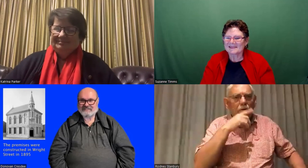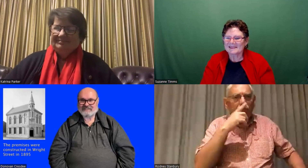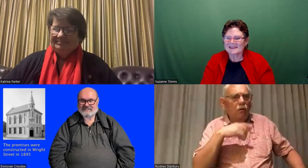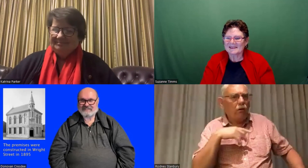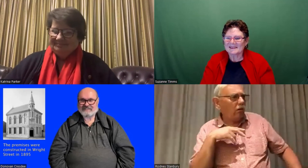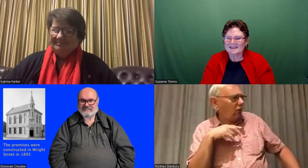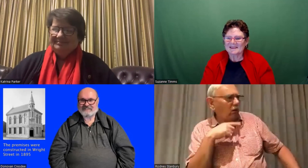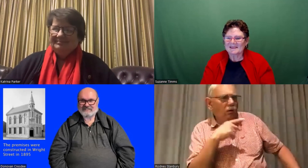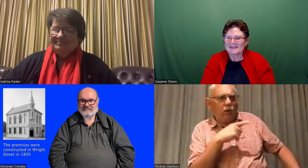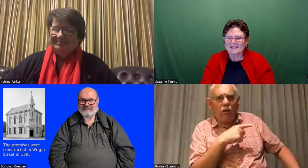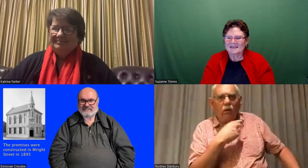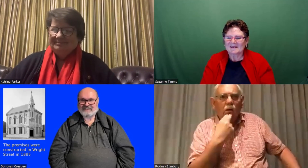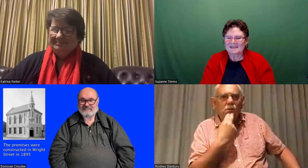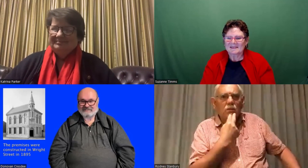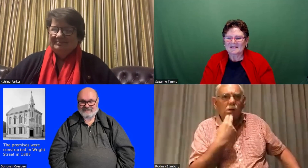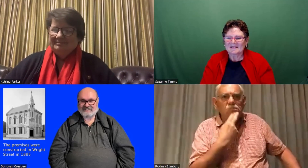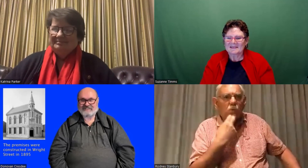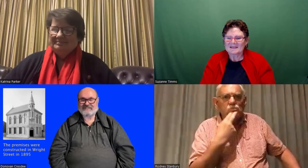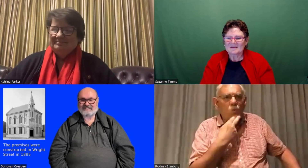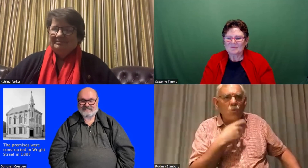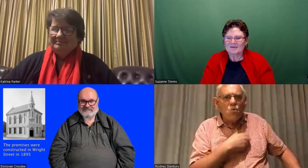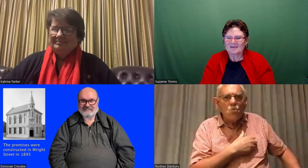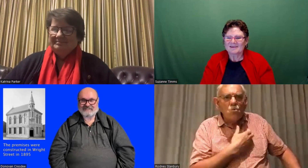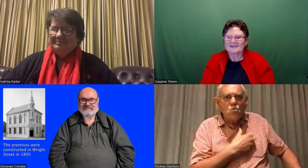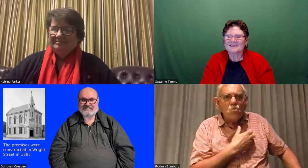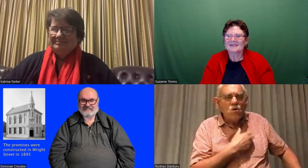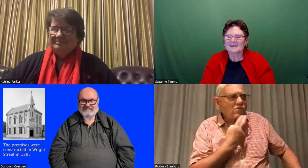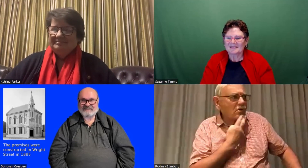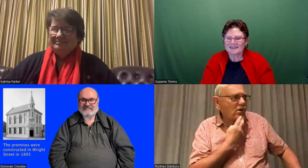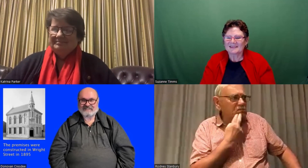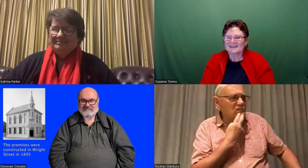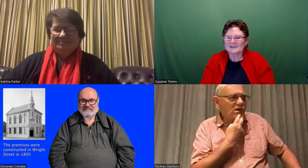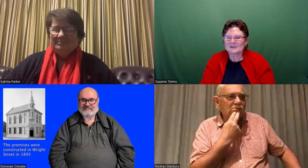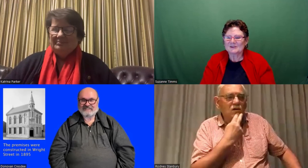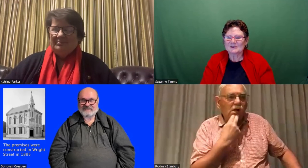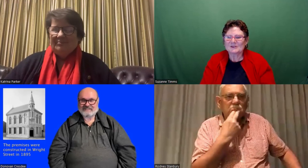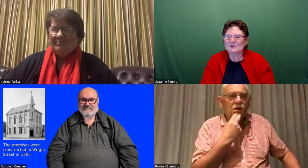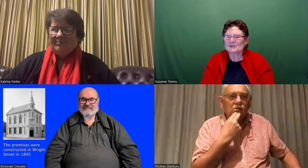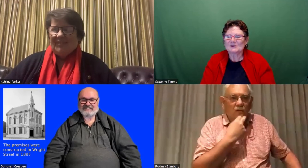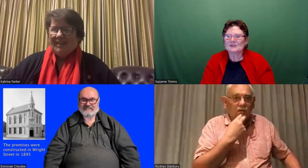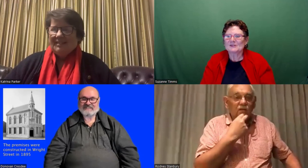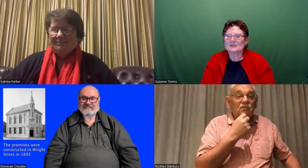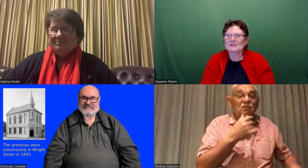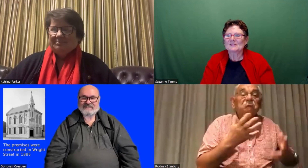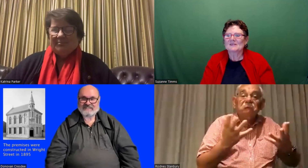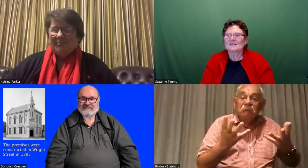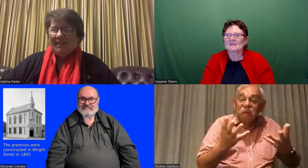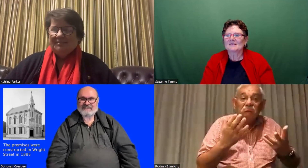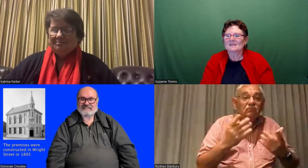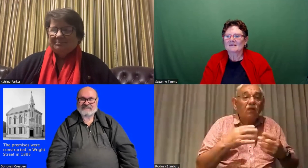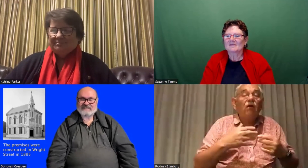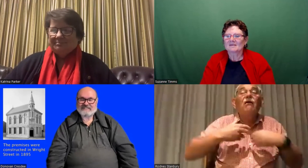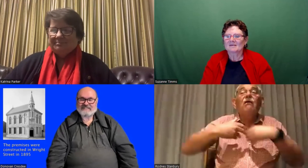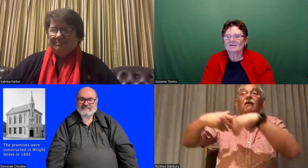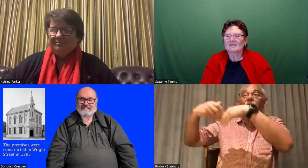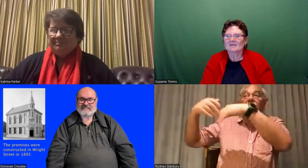all the Deaf people like oh geez Samuel he's quite whingy or you know very agitated and so